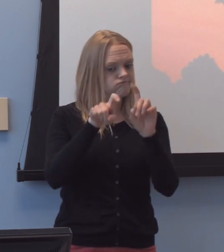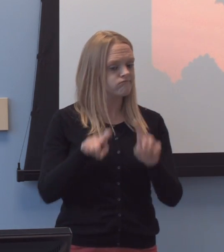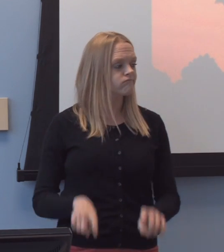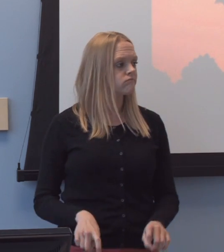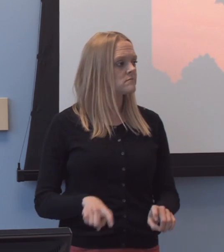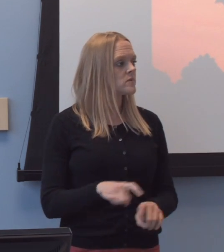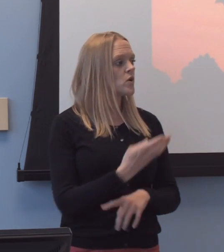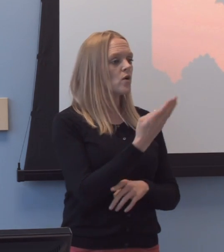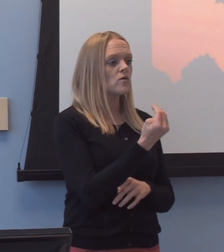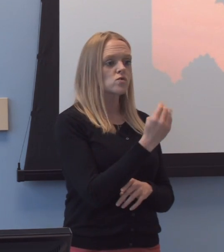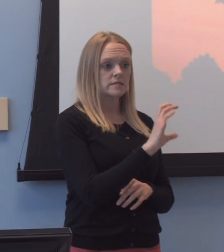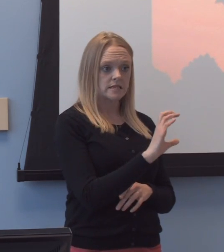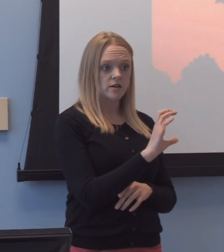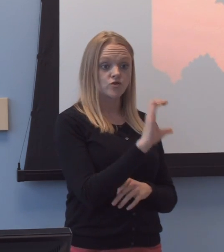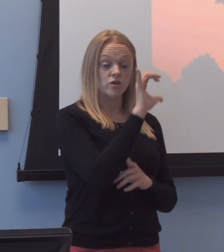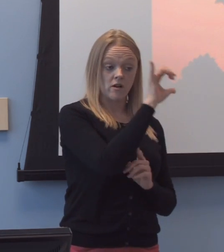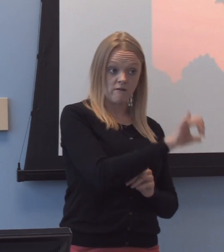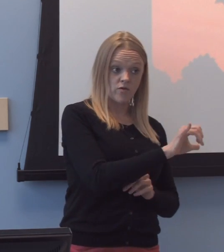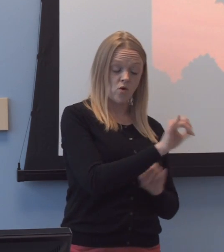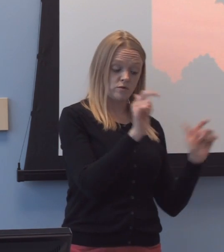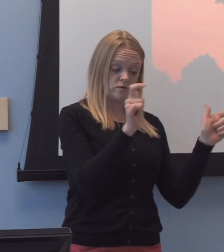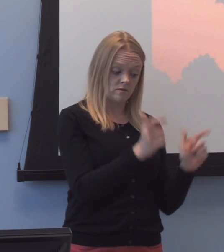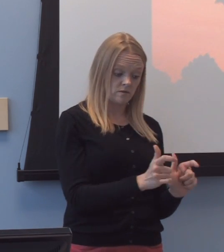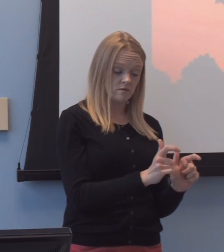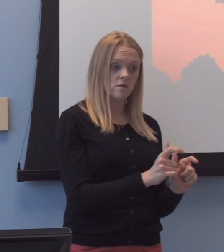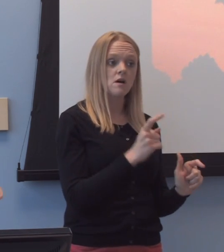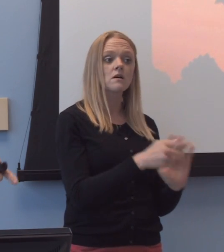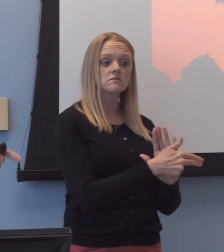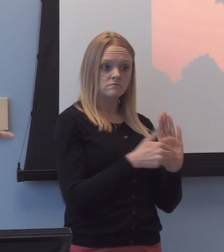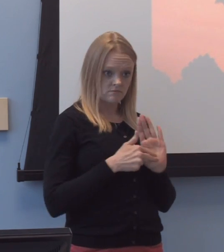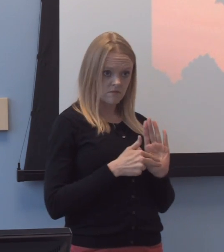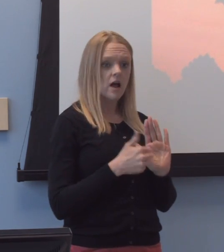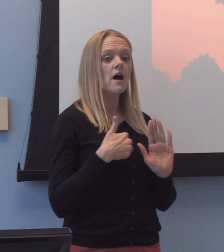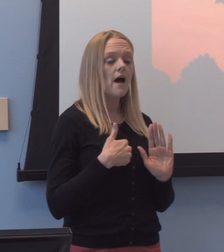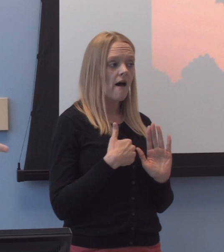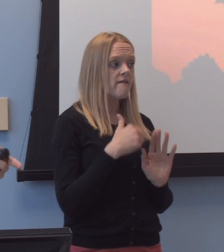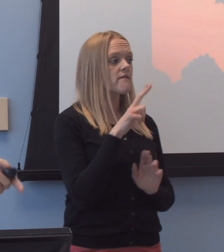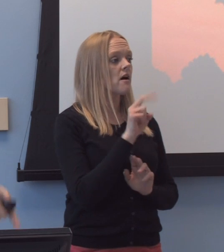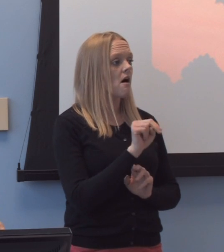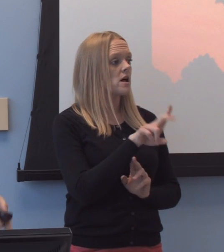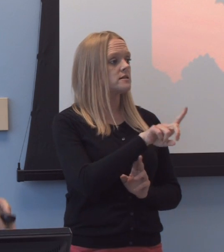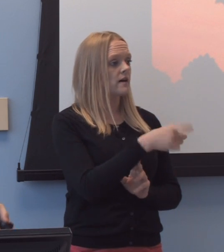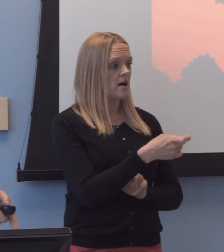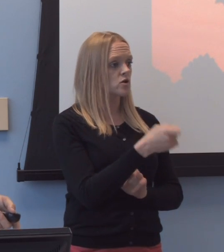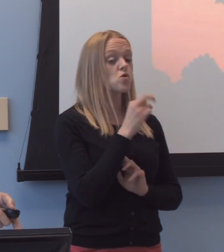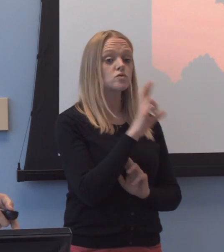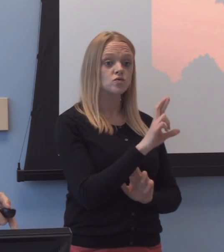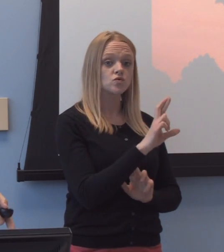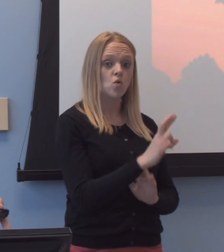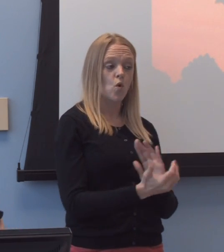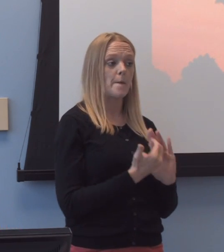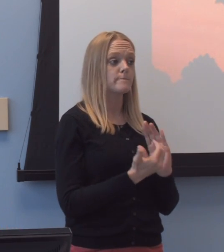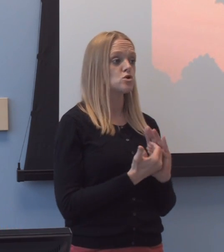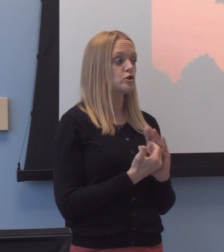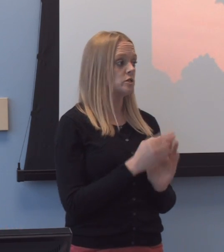1,400 of those, uh, were identified as having undiagnosed or emergent disabilities,